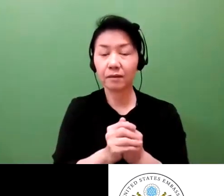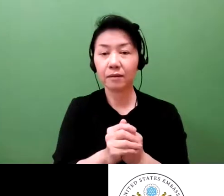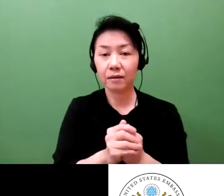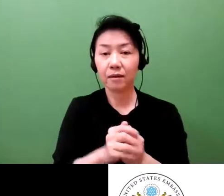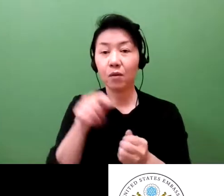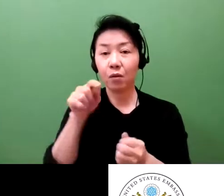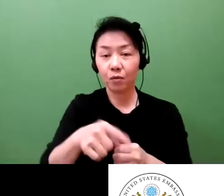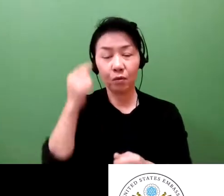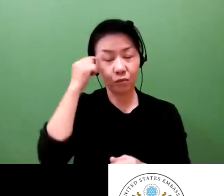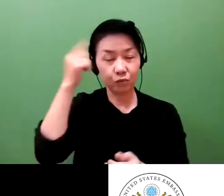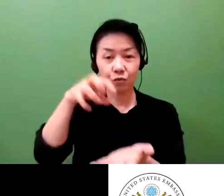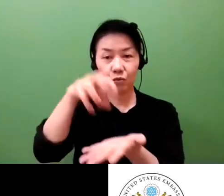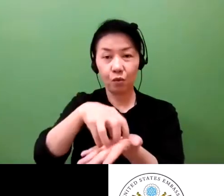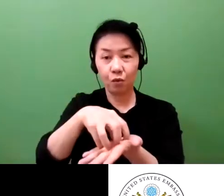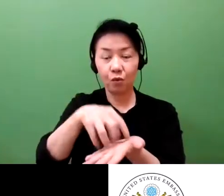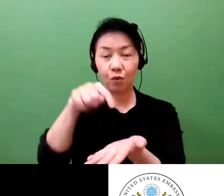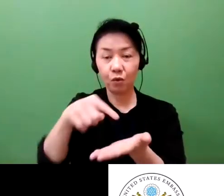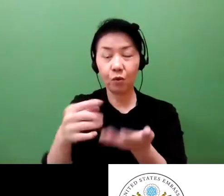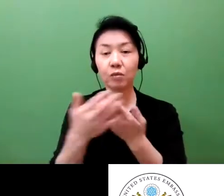And this has also contribute to the top line.